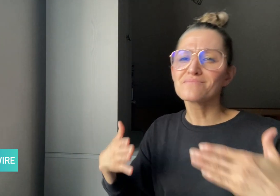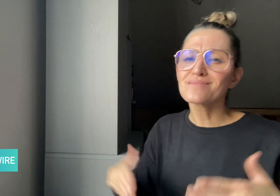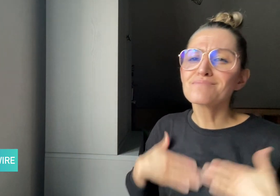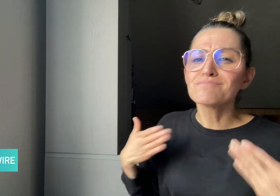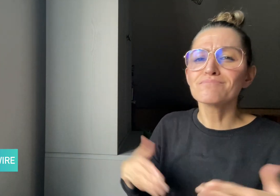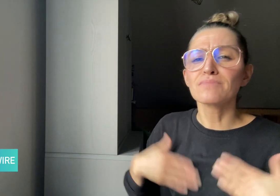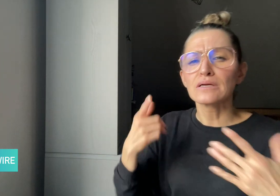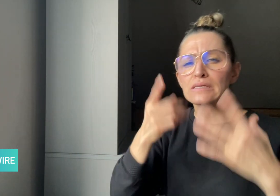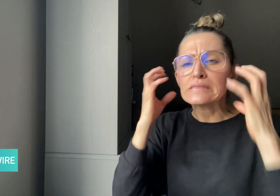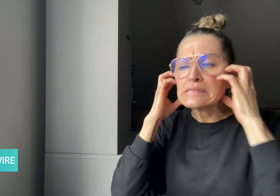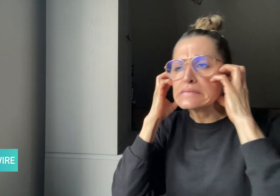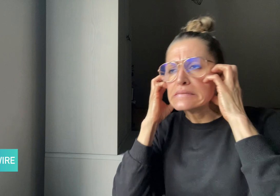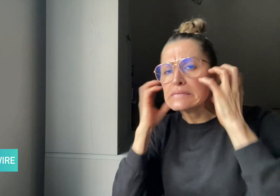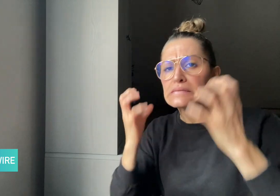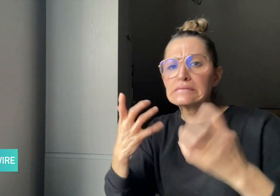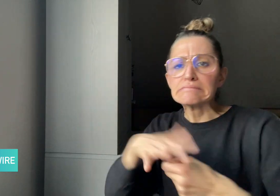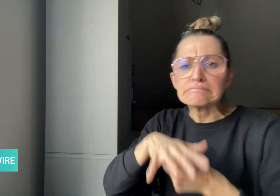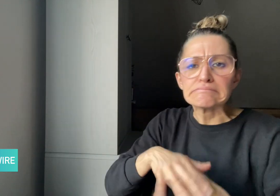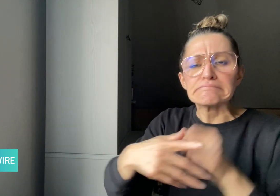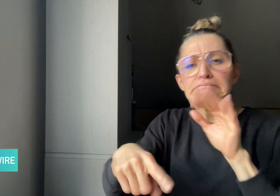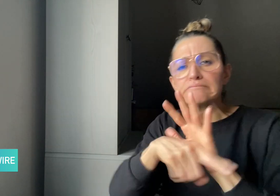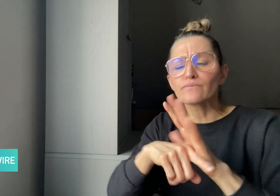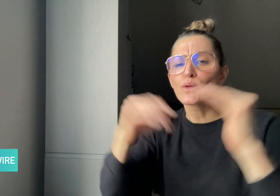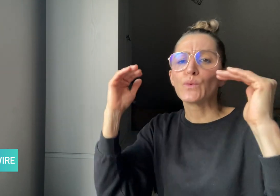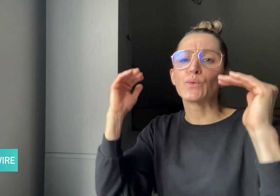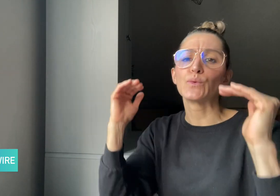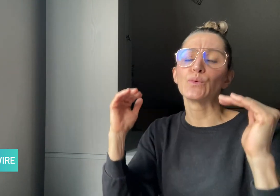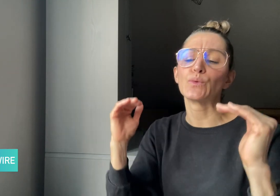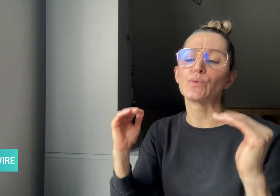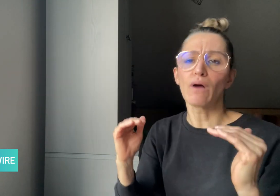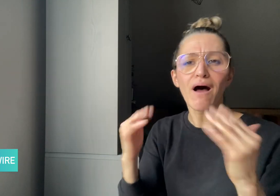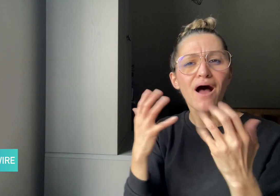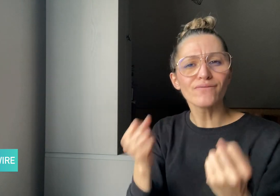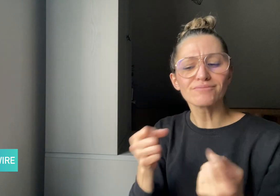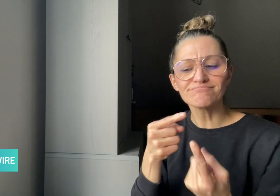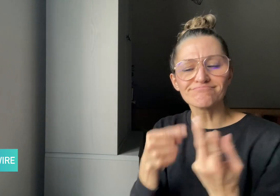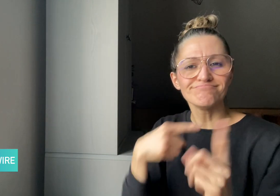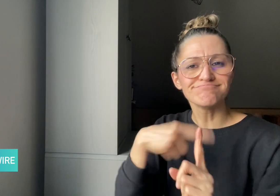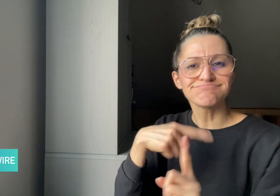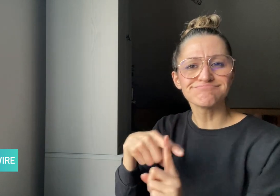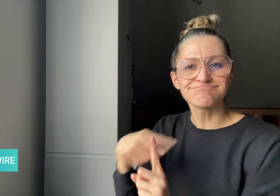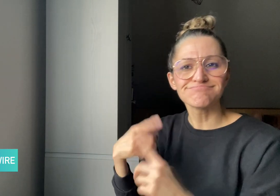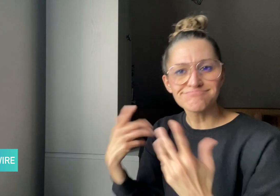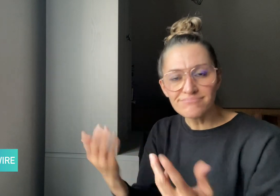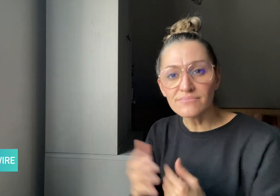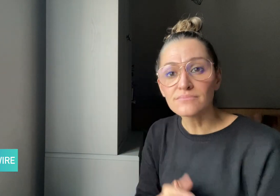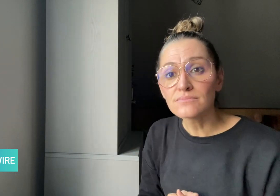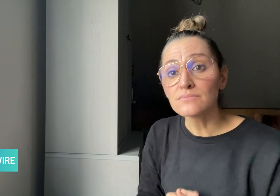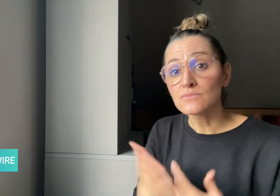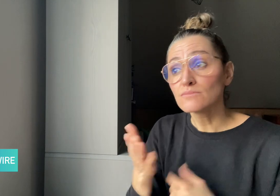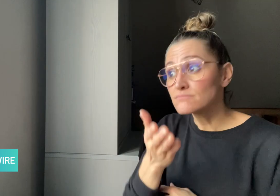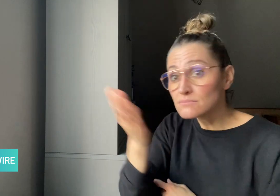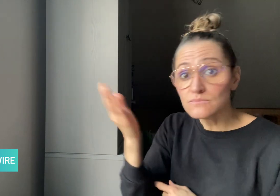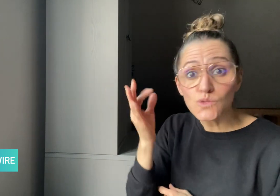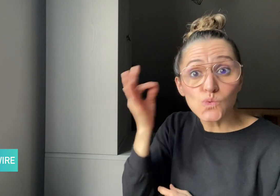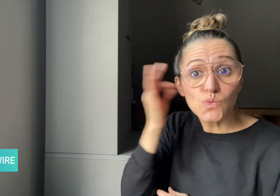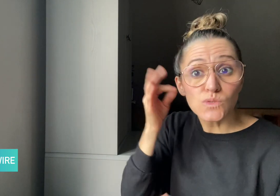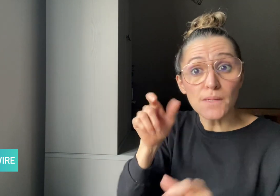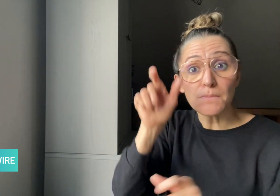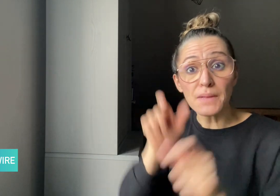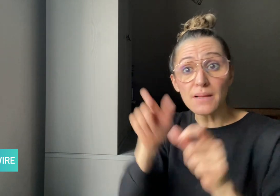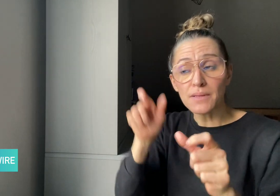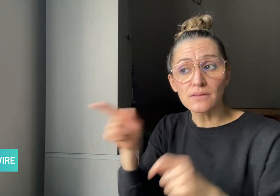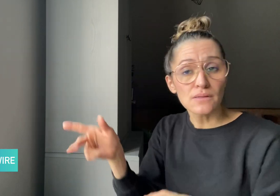reduces stress among other benefits. When hearing people